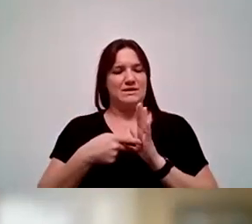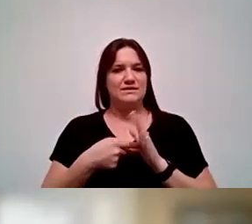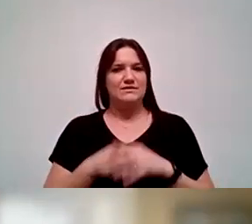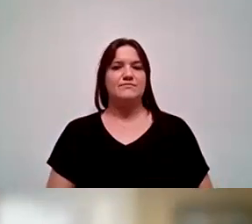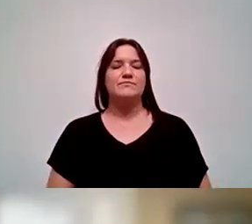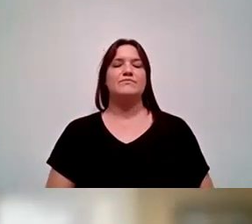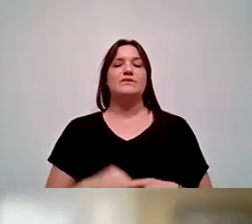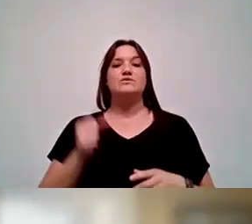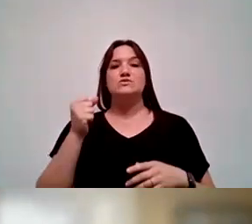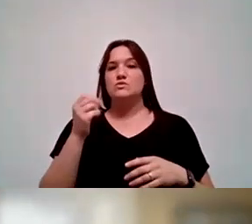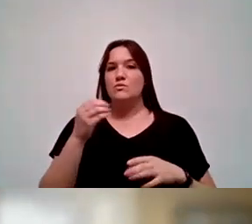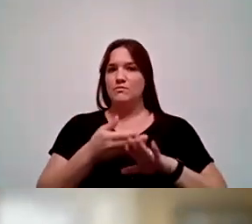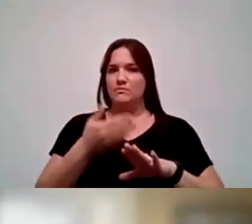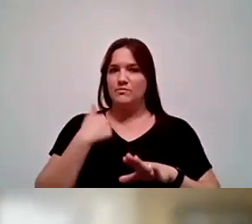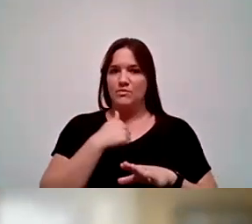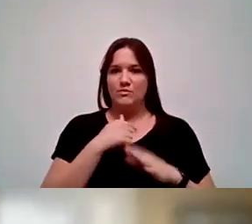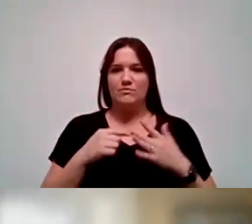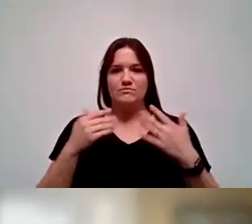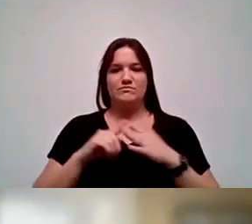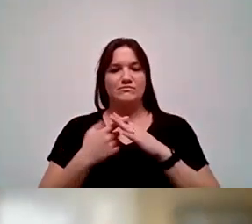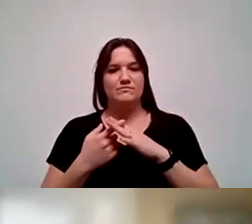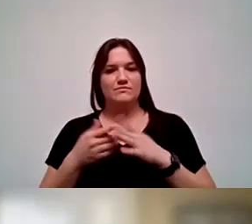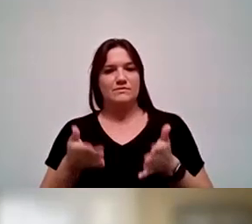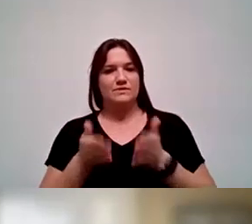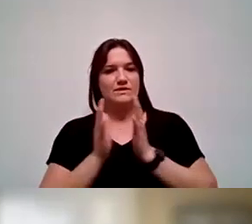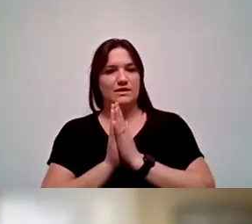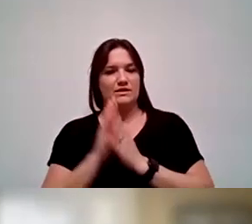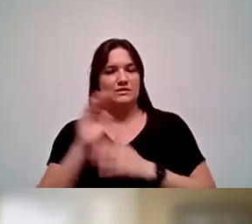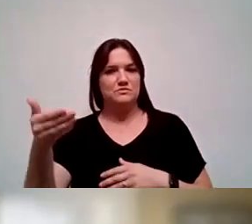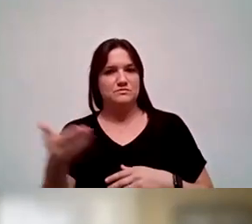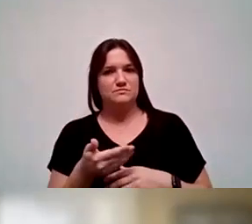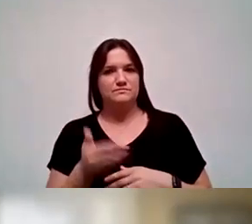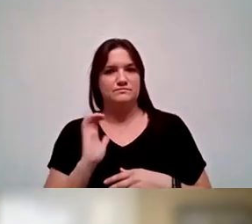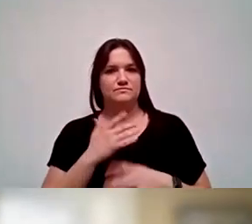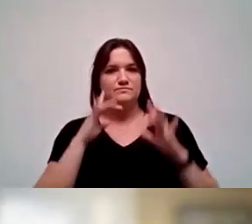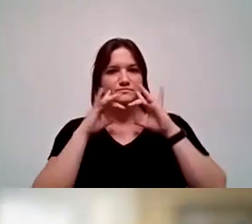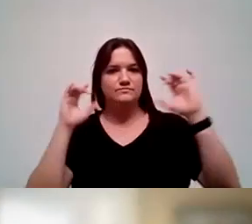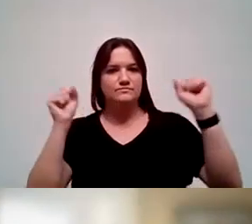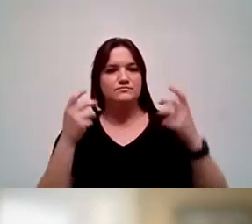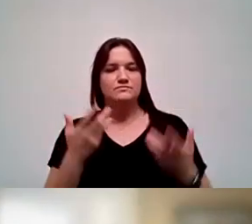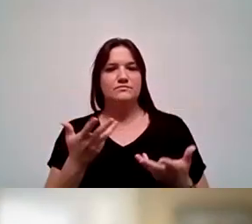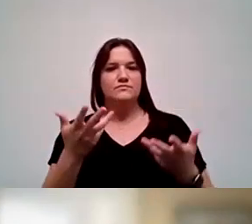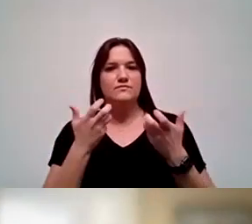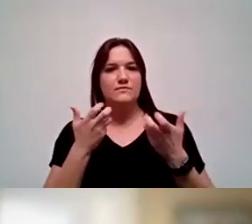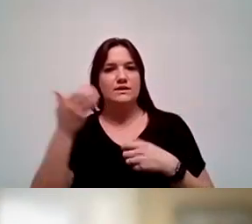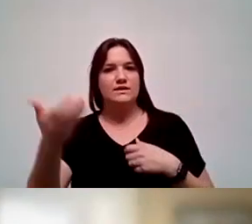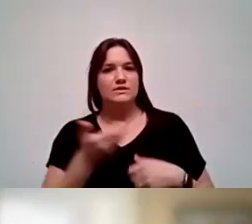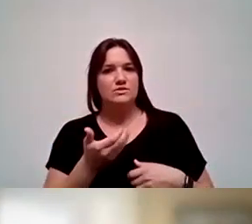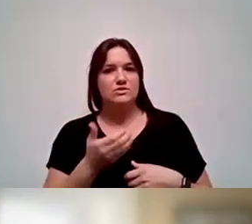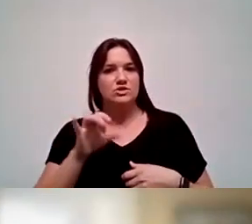And so before I begin by asking and introducing our presidents, I'd like to introduce Chancellor Goldsmith